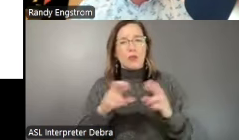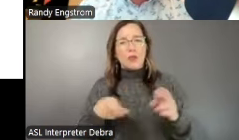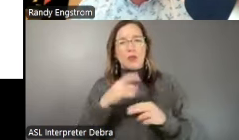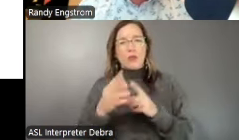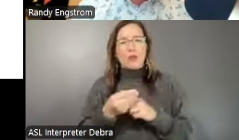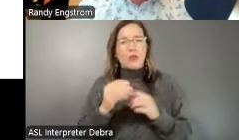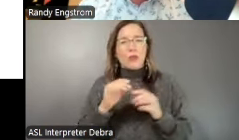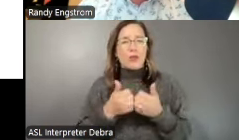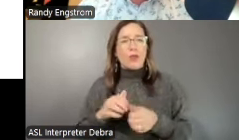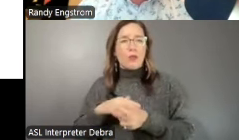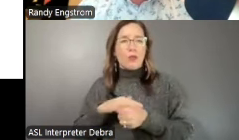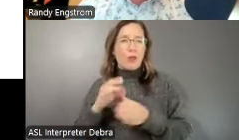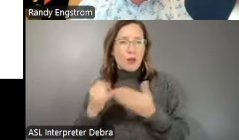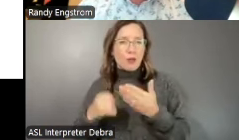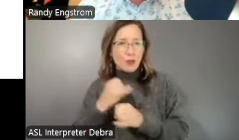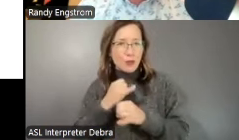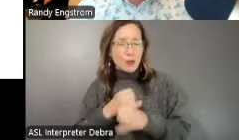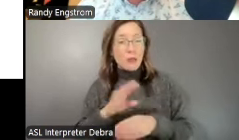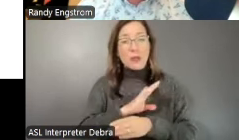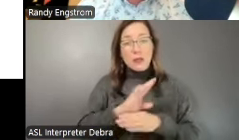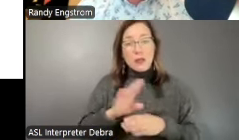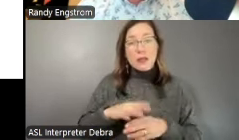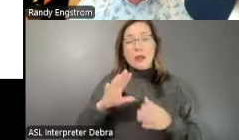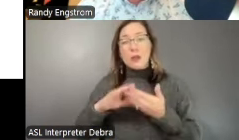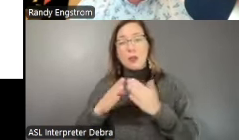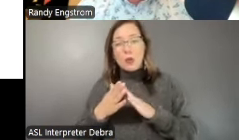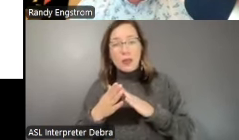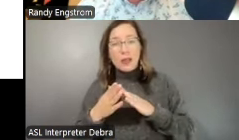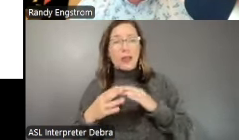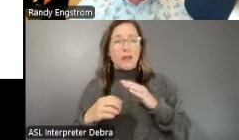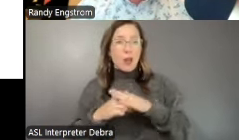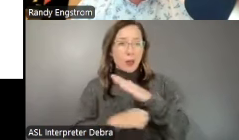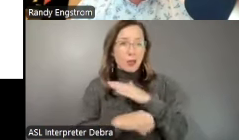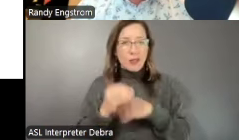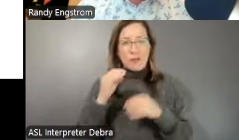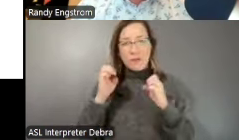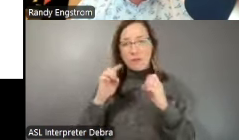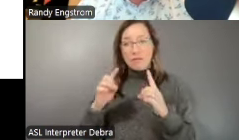institutions, businesses, community foundations and educational institutions, all in service of